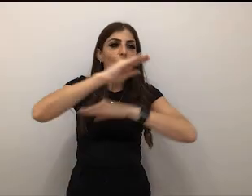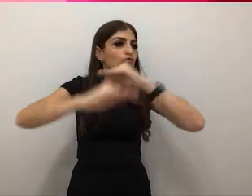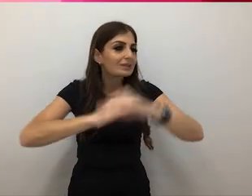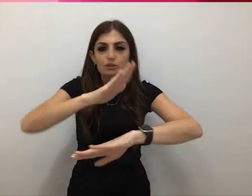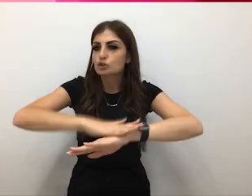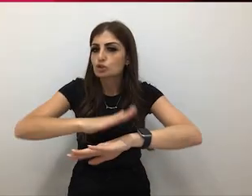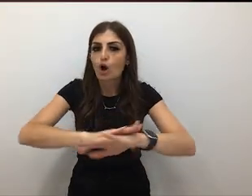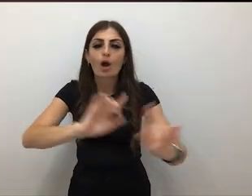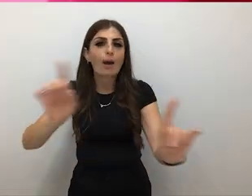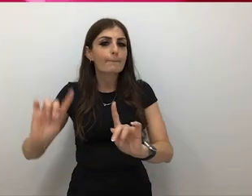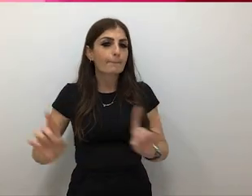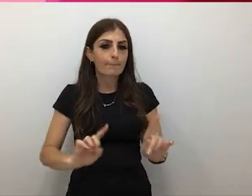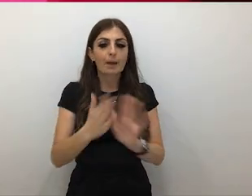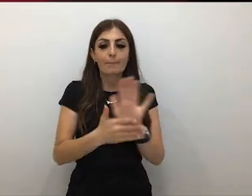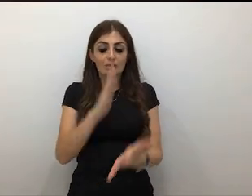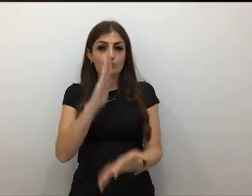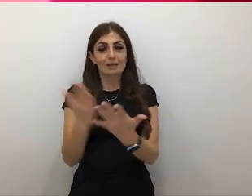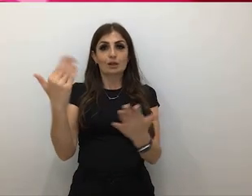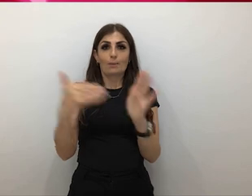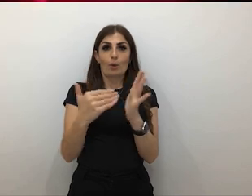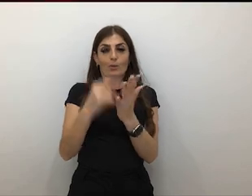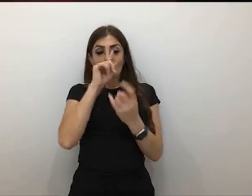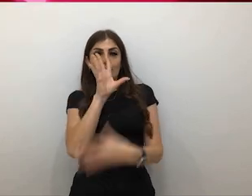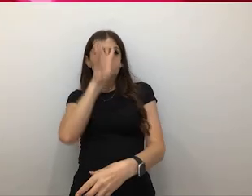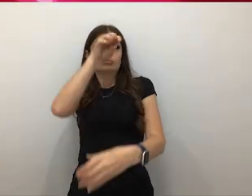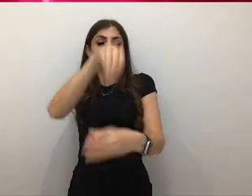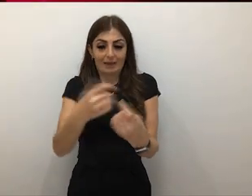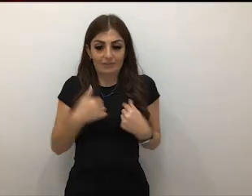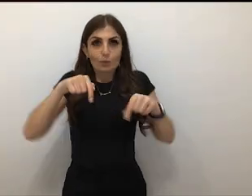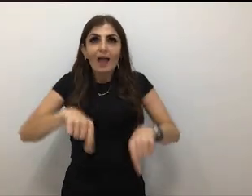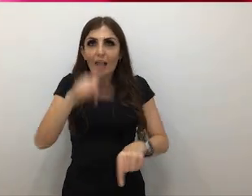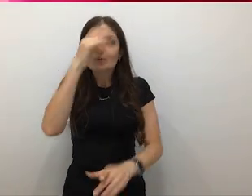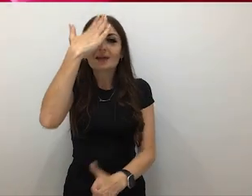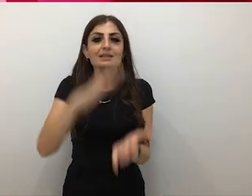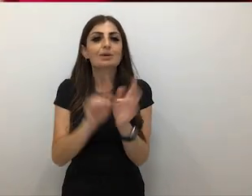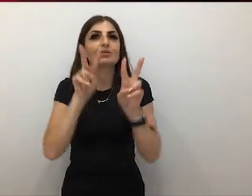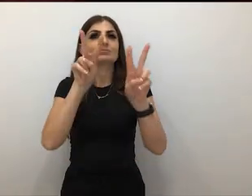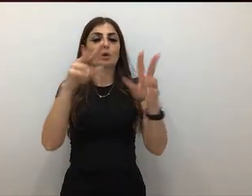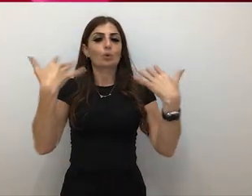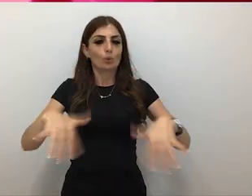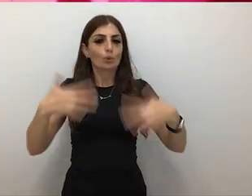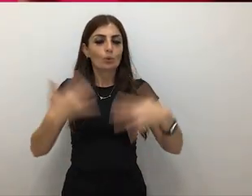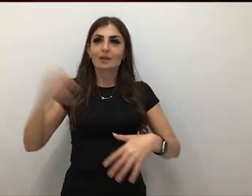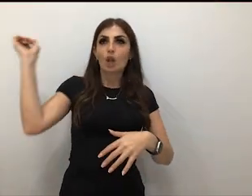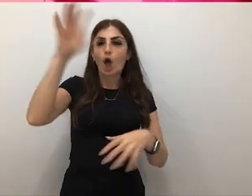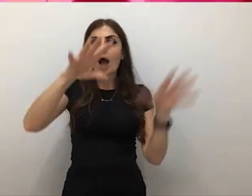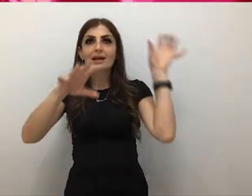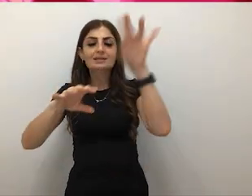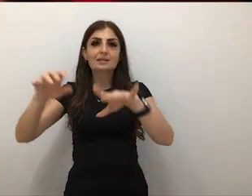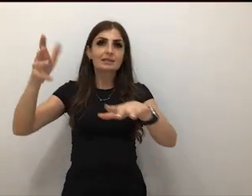a real moment that people are a part of. And if you're there, you get to experience this thing, and it's a light show. It sounds, it's kind of everything happening to create a moment